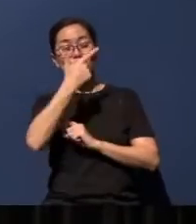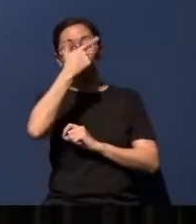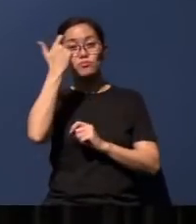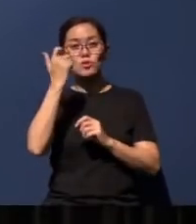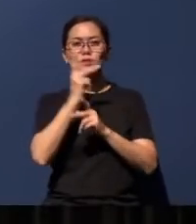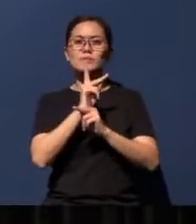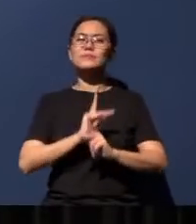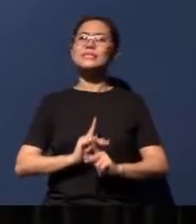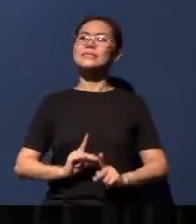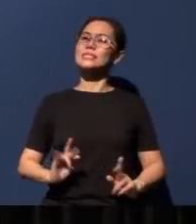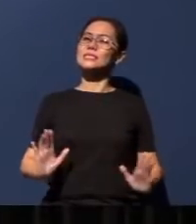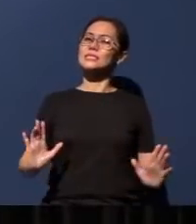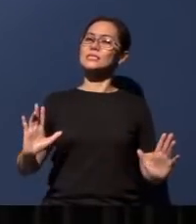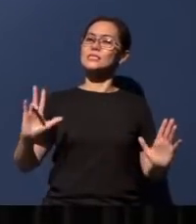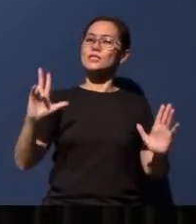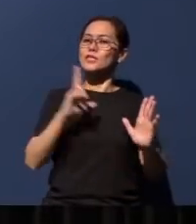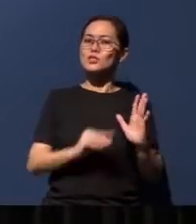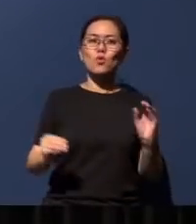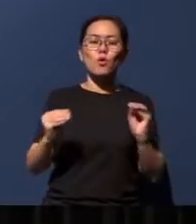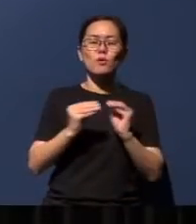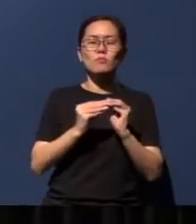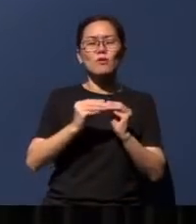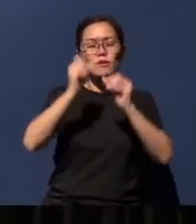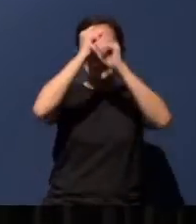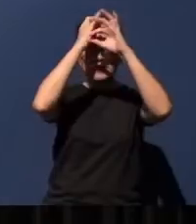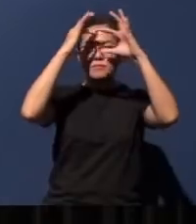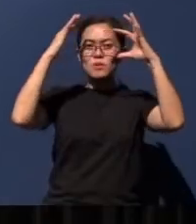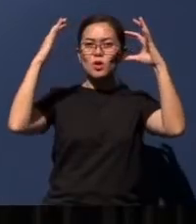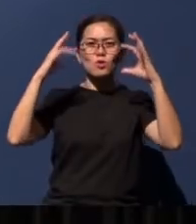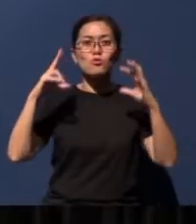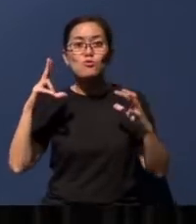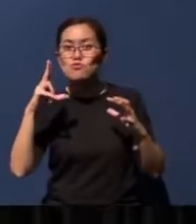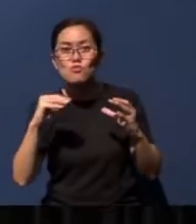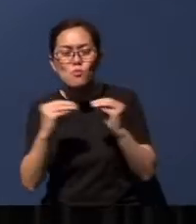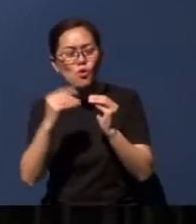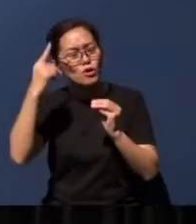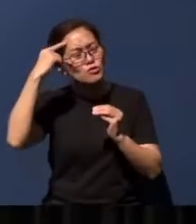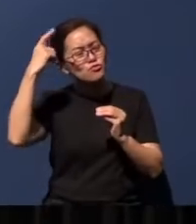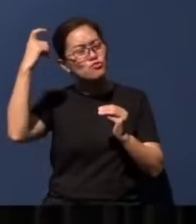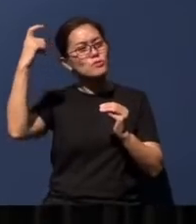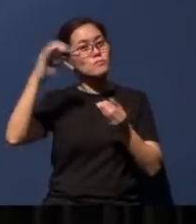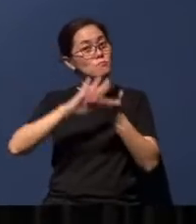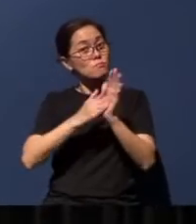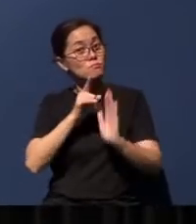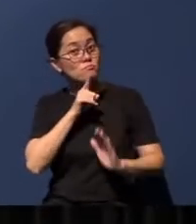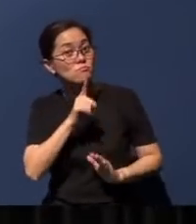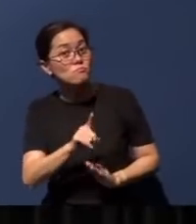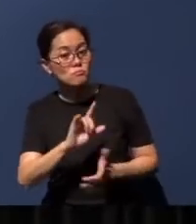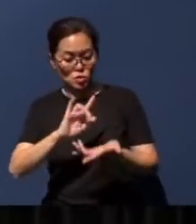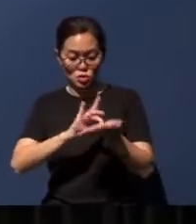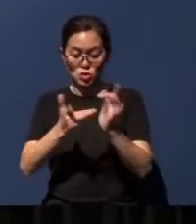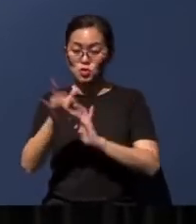is no longer an imagination; peace is no longer a dream when Jesus Christ is ruling